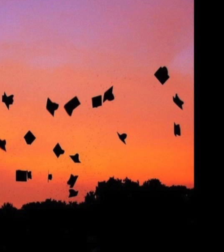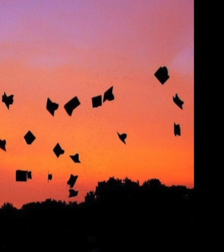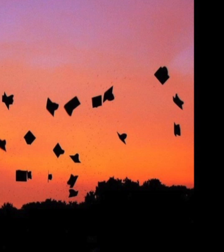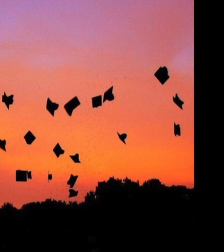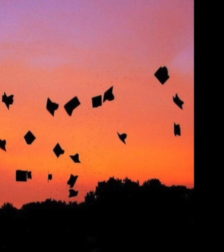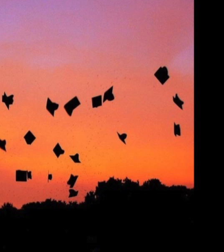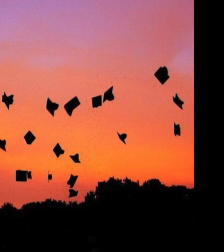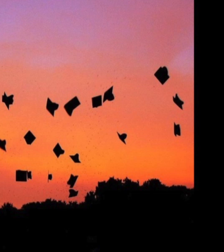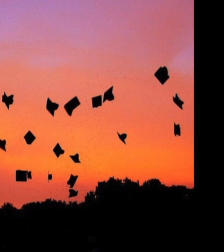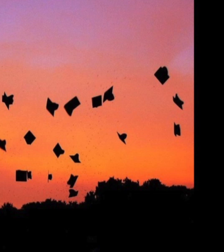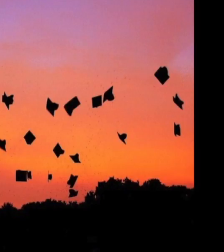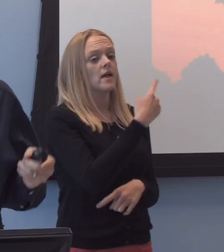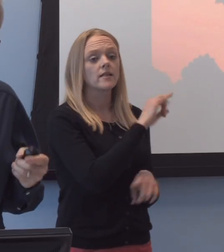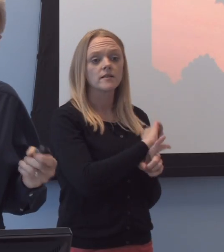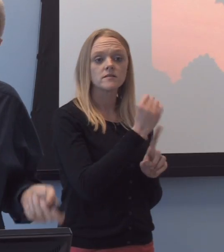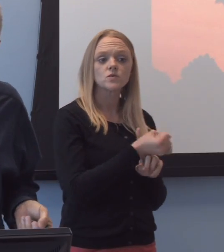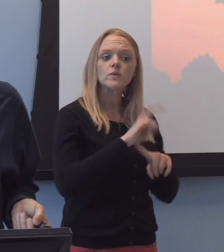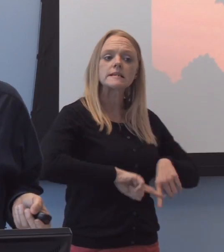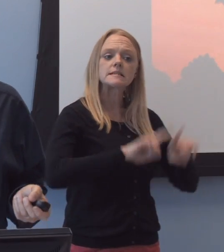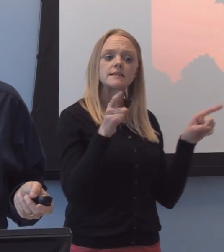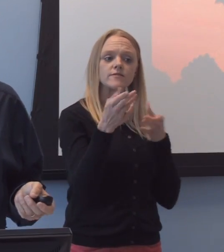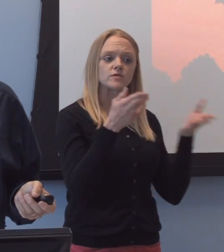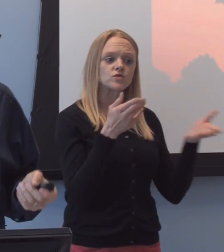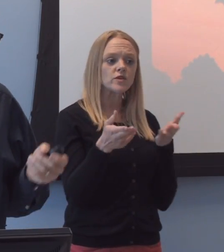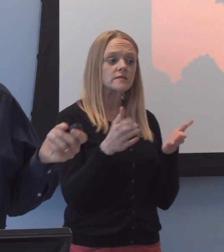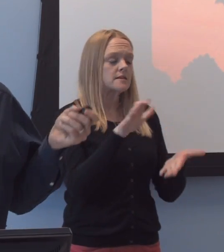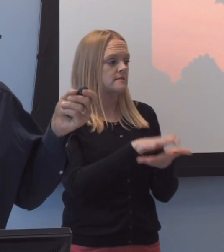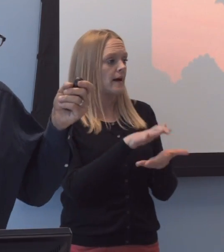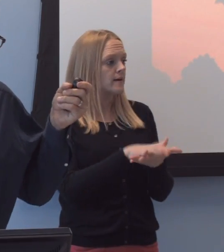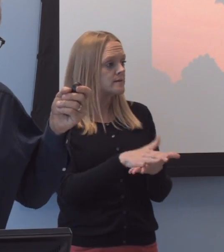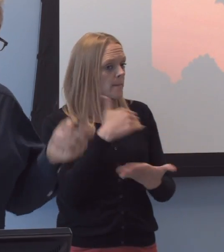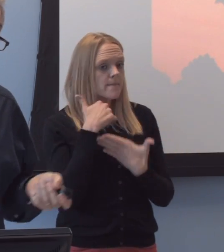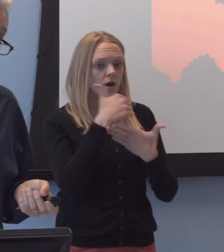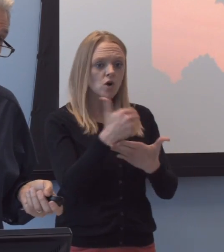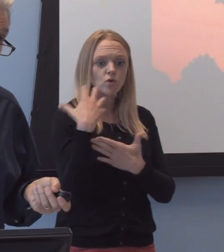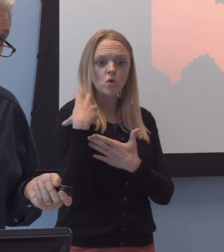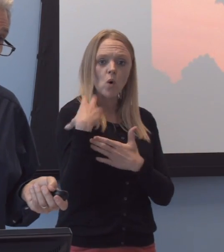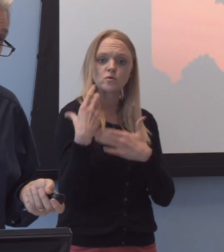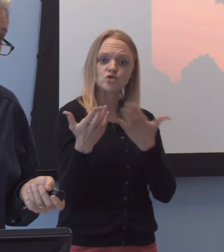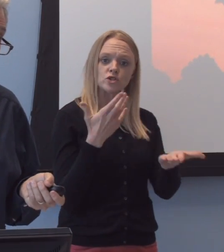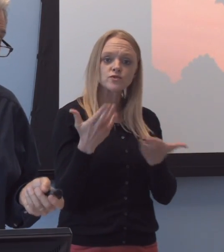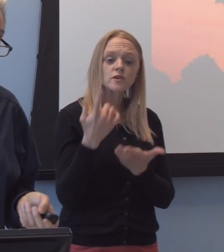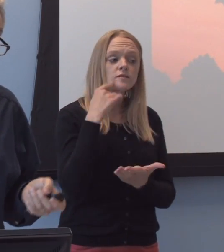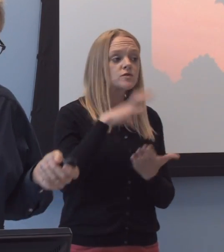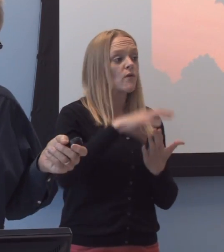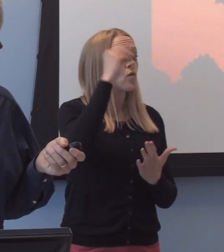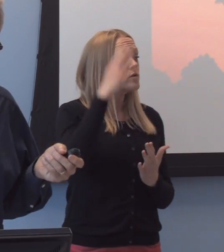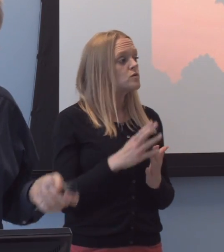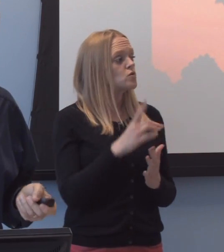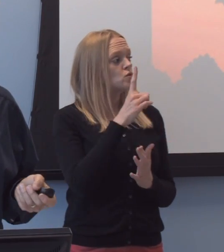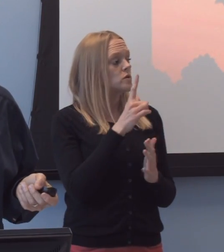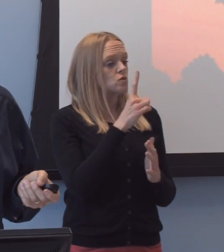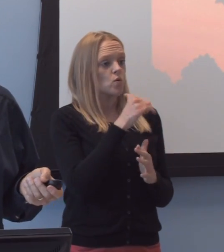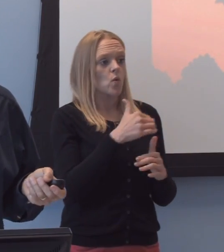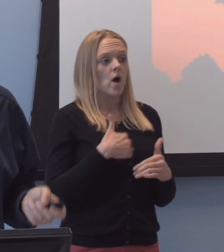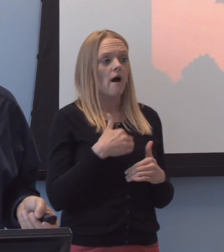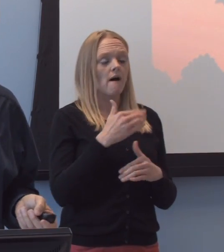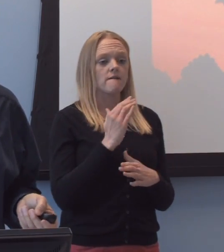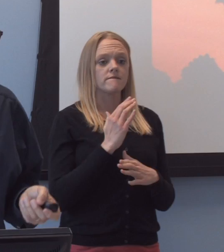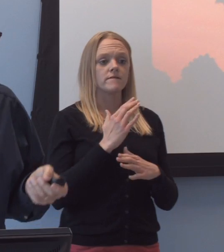We needed academic coaching services for the students who, uh, s-have impaired, uh, executive, uh, functioning.